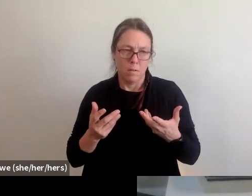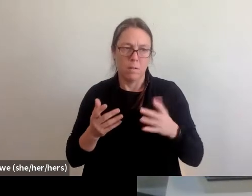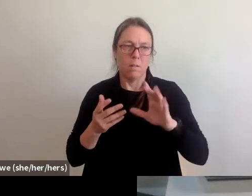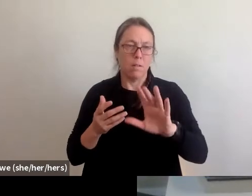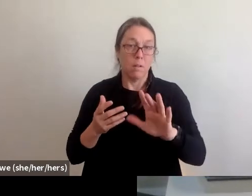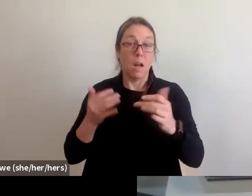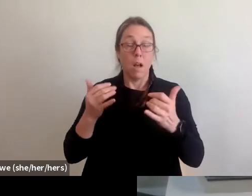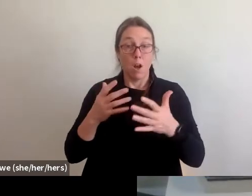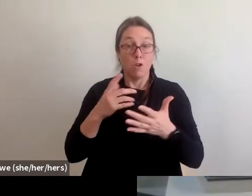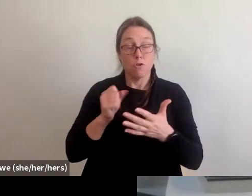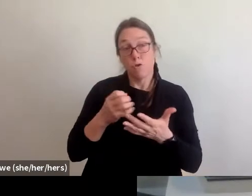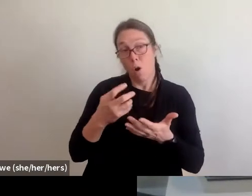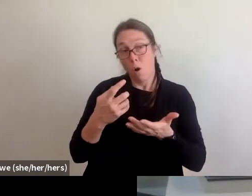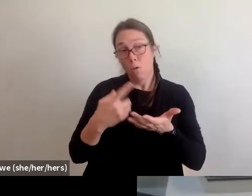what does short-term housing look like?